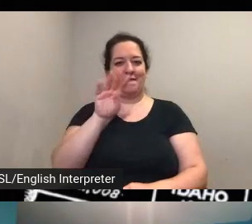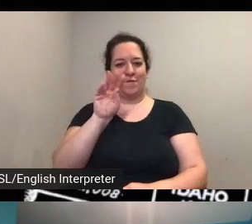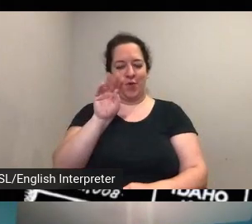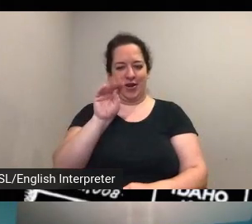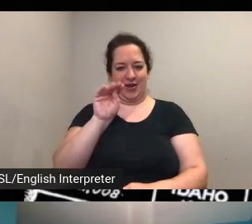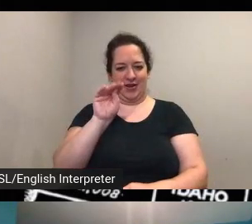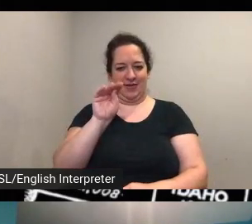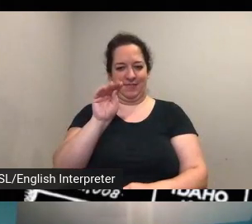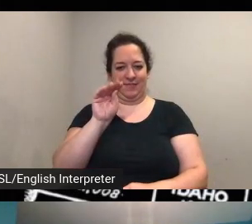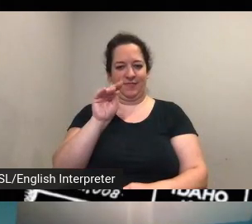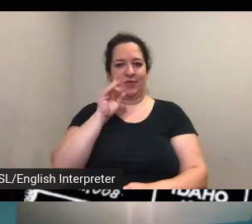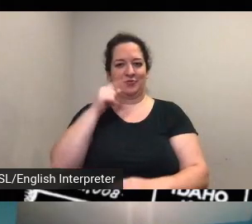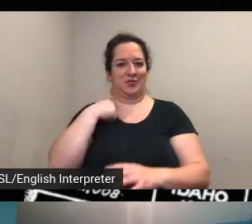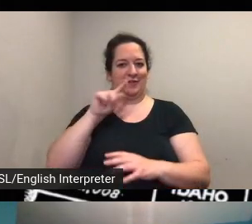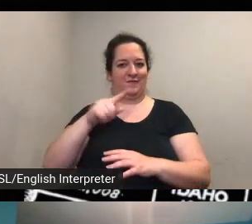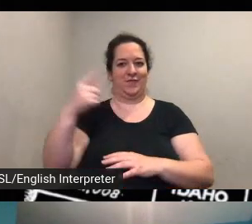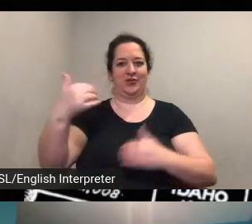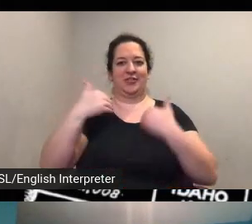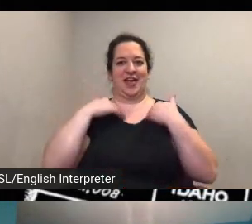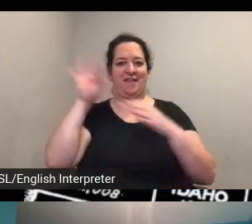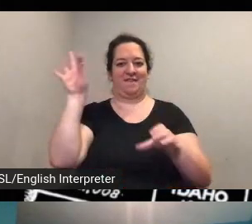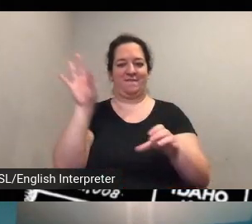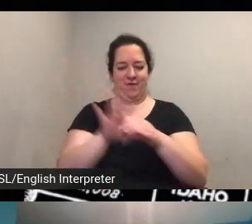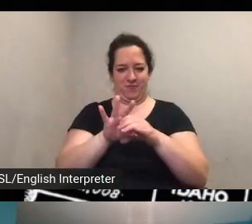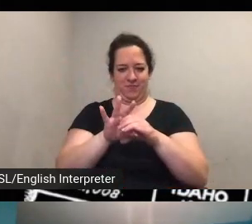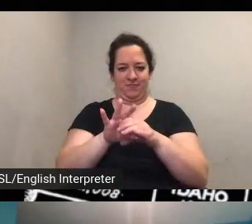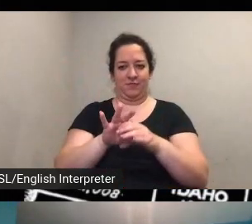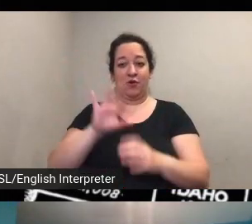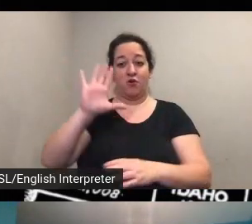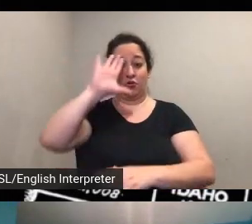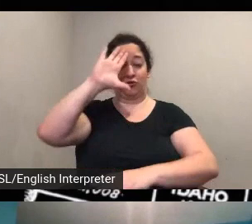daughter helen's great aunt helen bitzer-paul